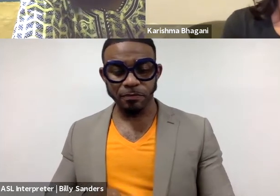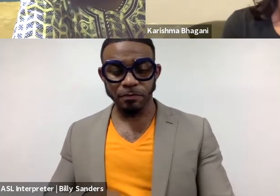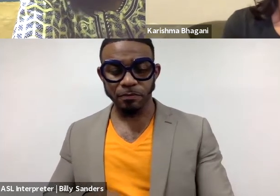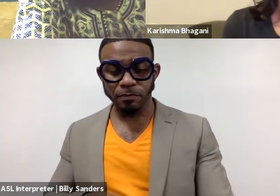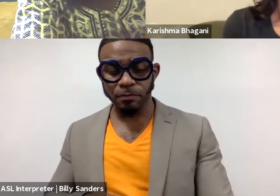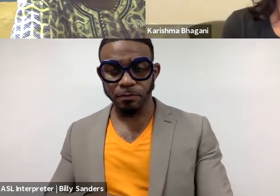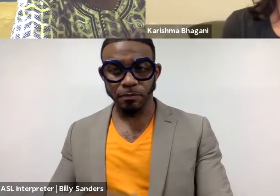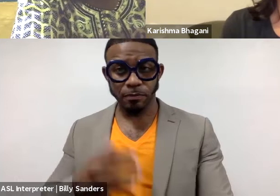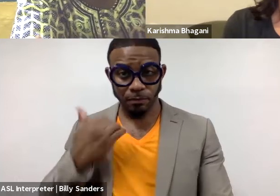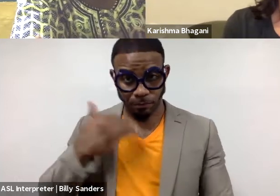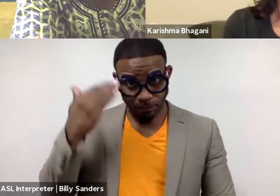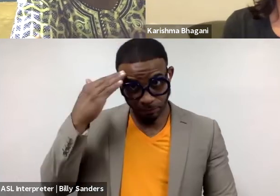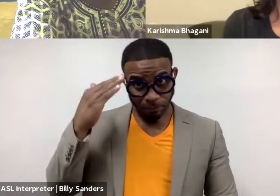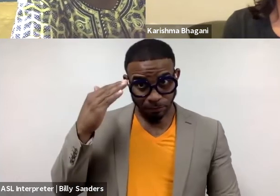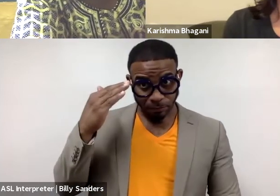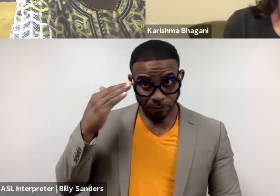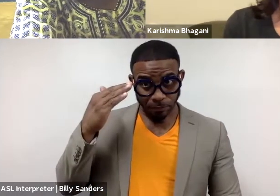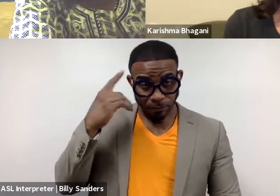If I know for who I do my theater,